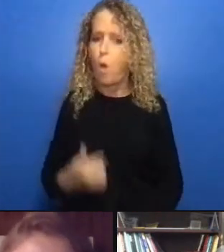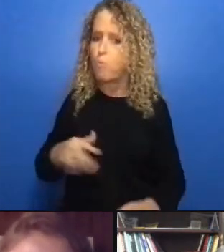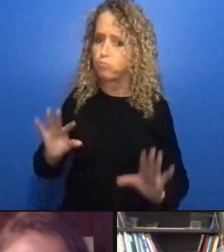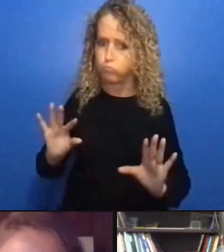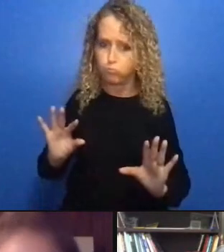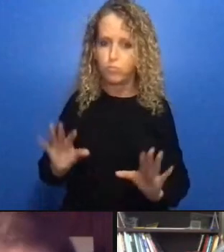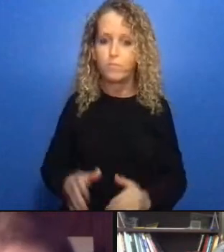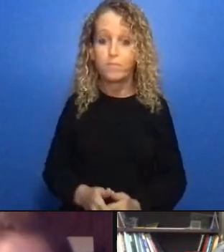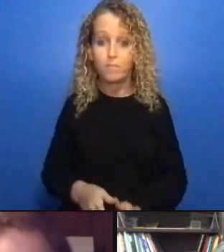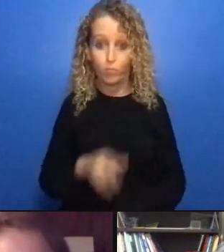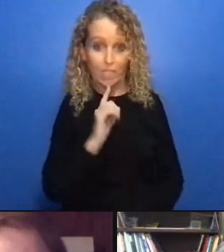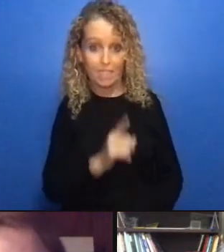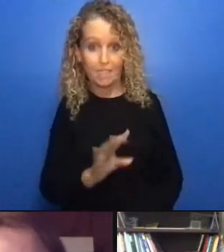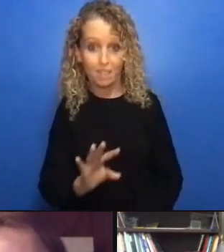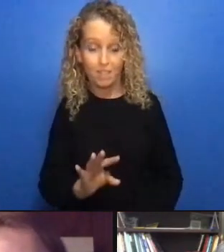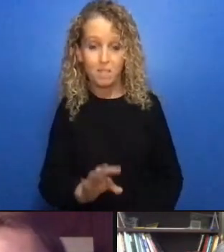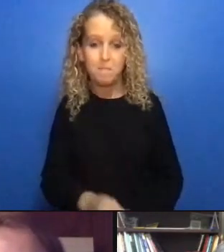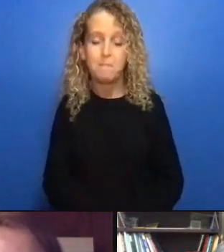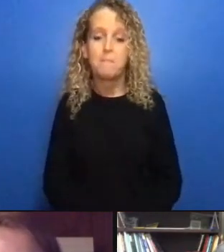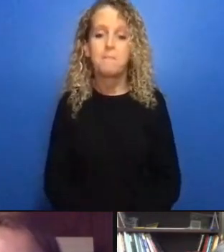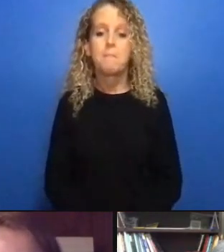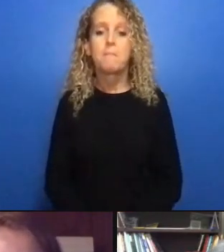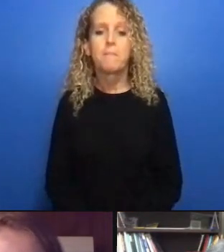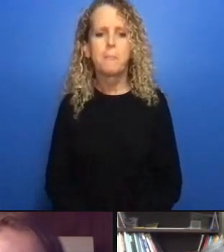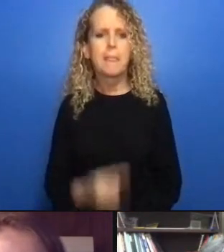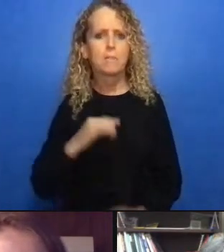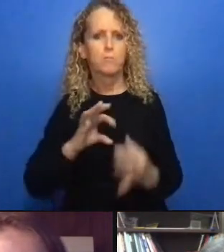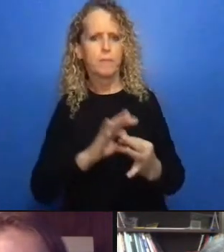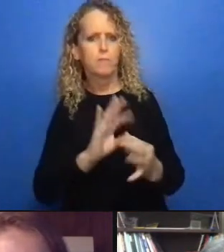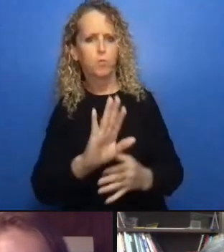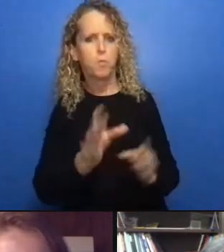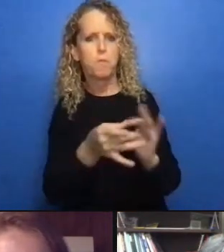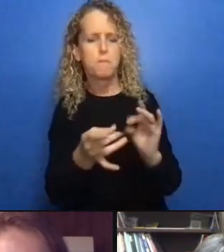of what it means to defund the police apart from just reducing police budgets